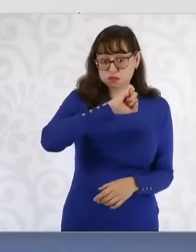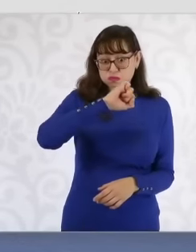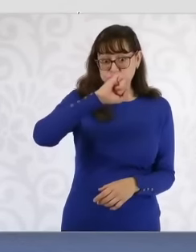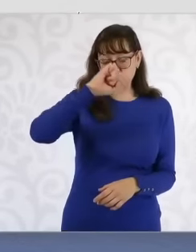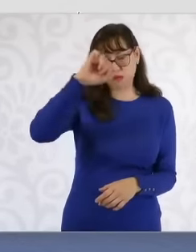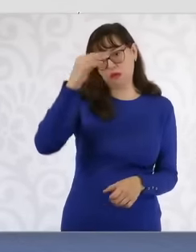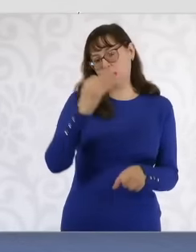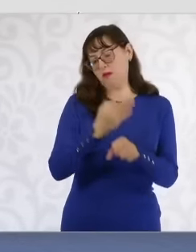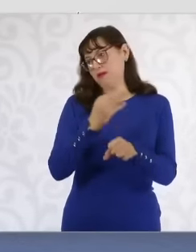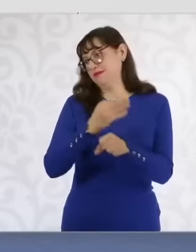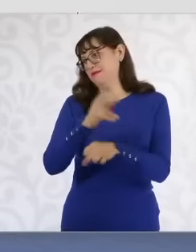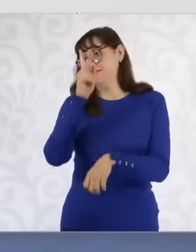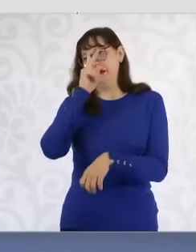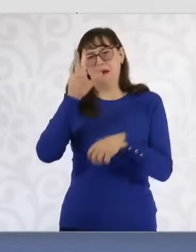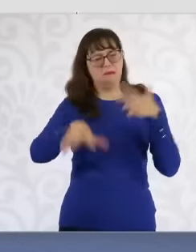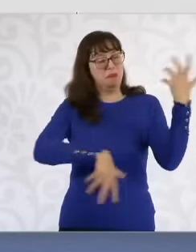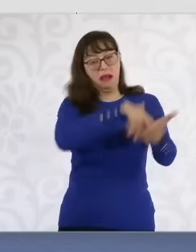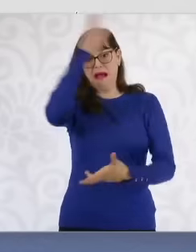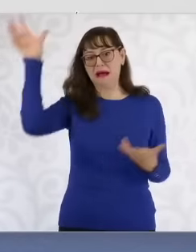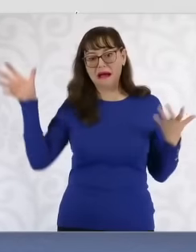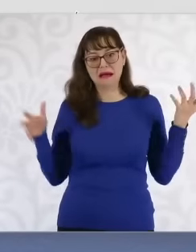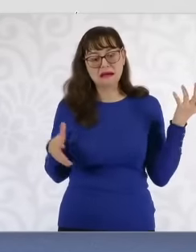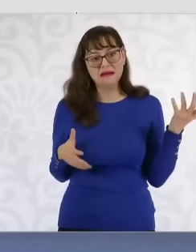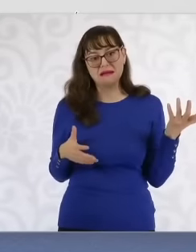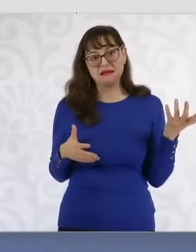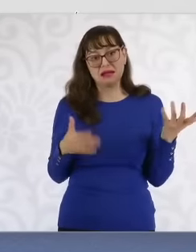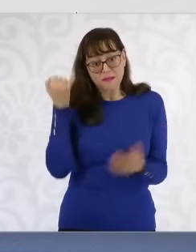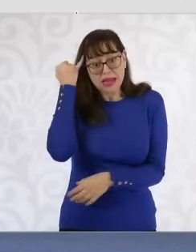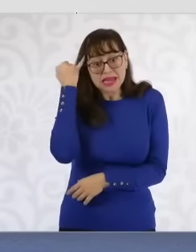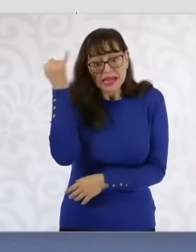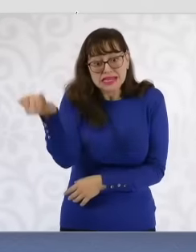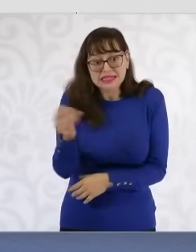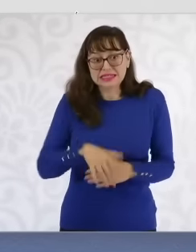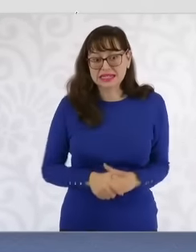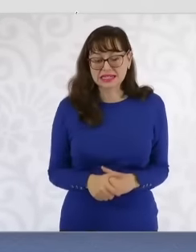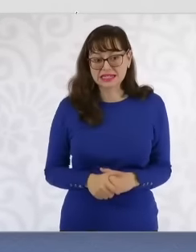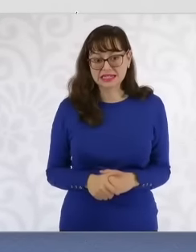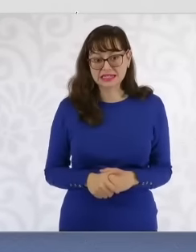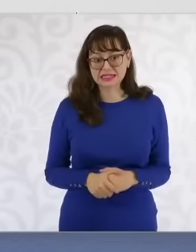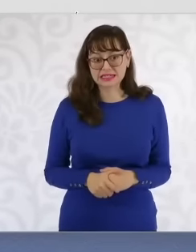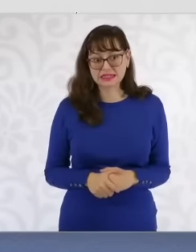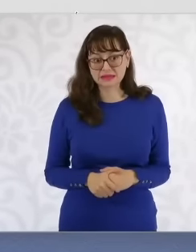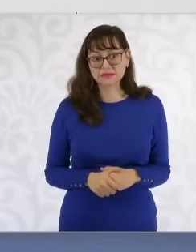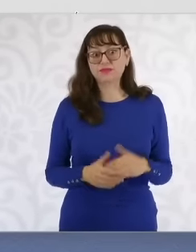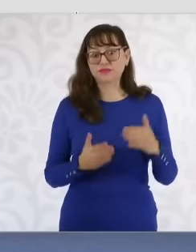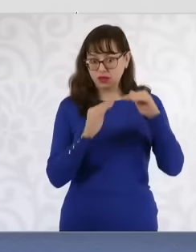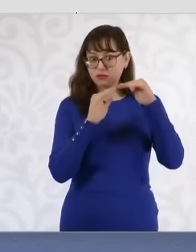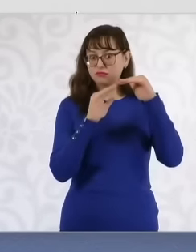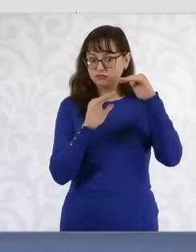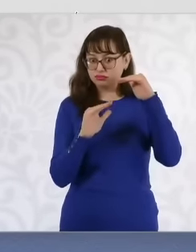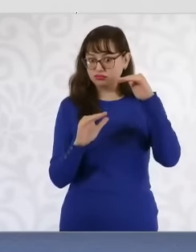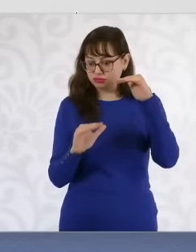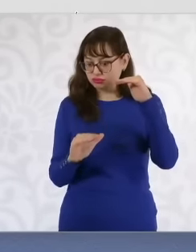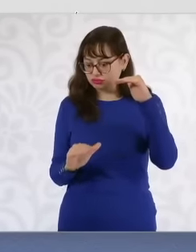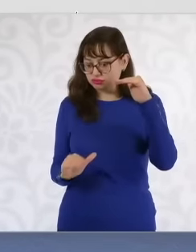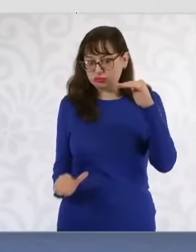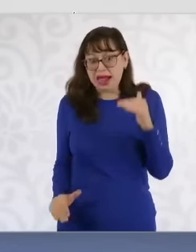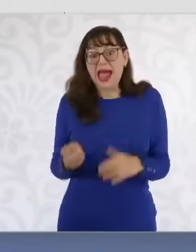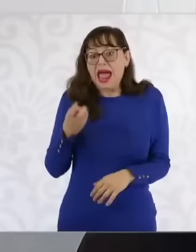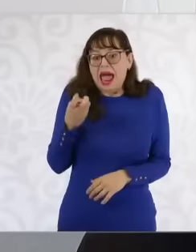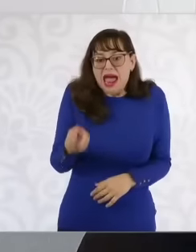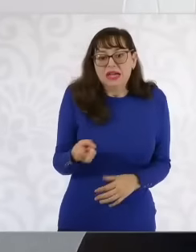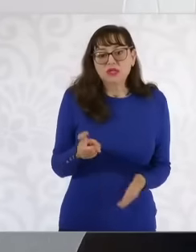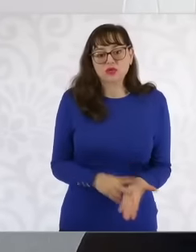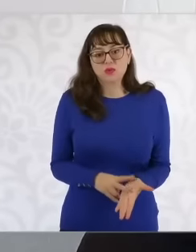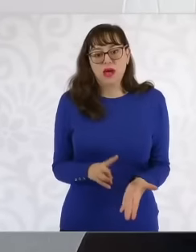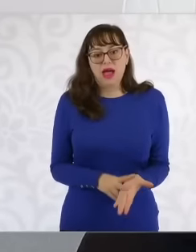we would be then there is a decrease and what we want well It is to lower it even